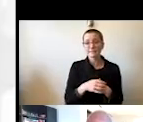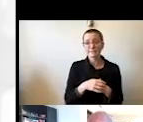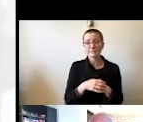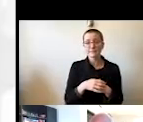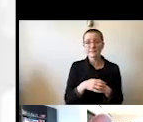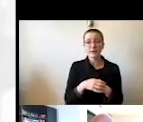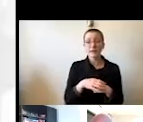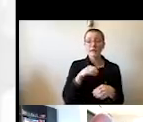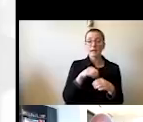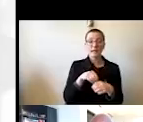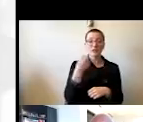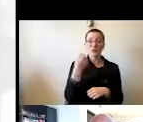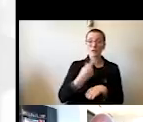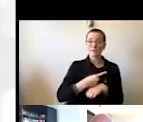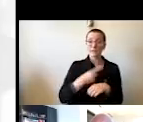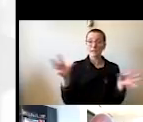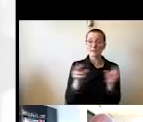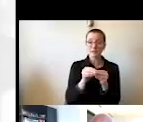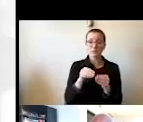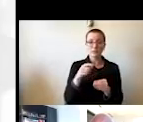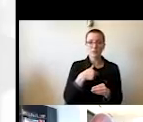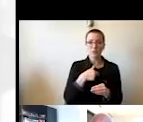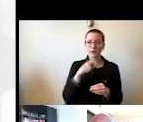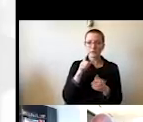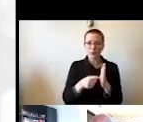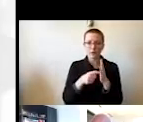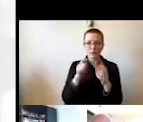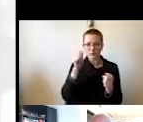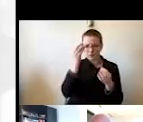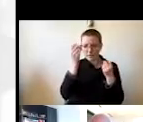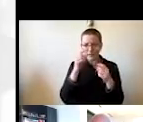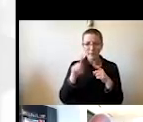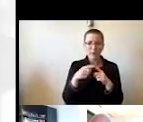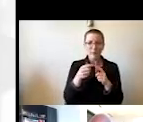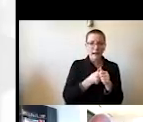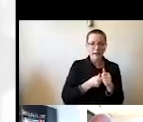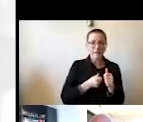we had to basically rethink almost every operational and programmatic element of this university.